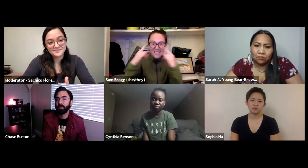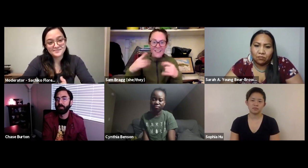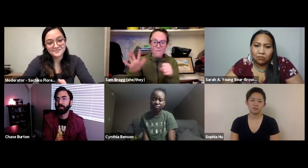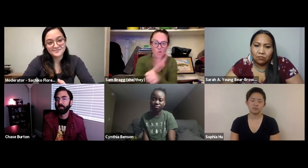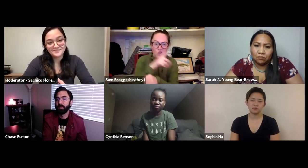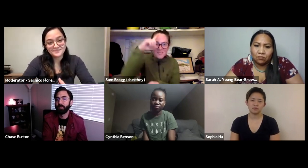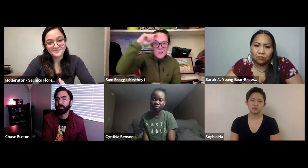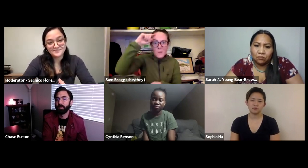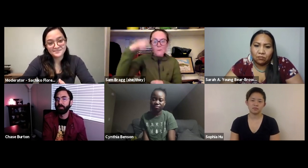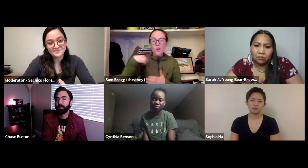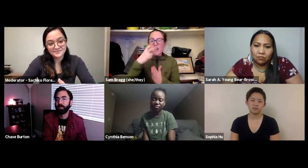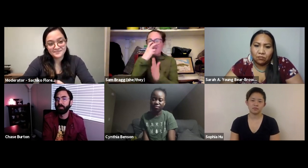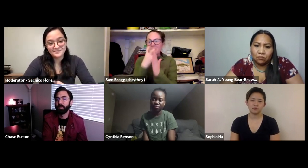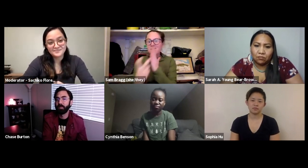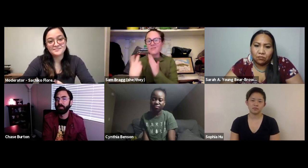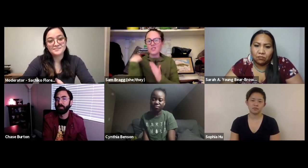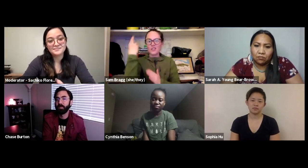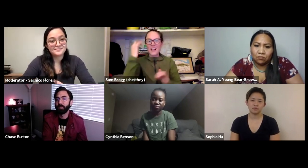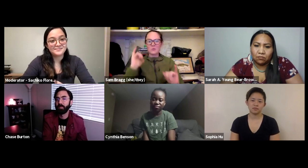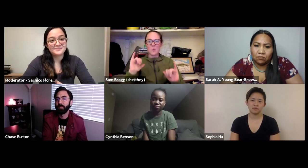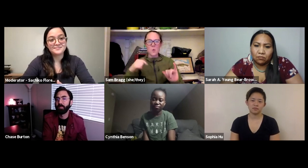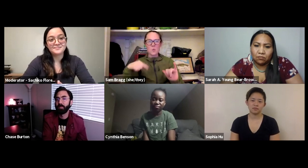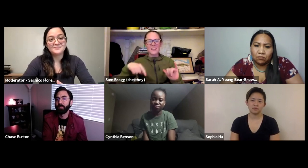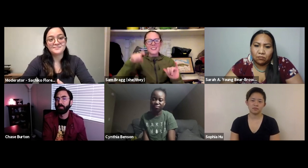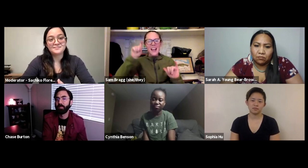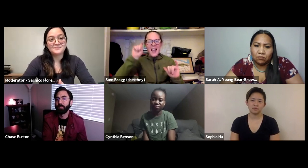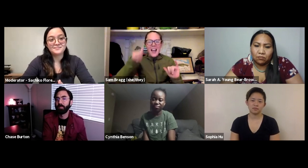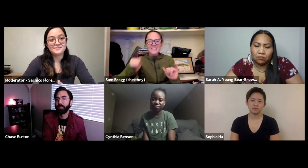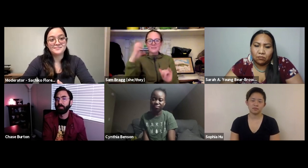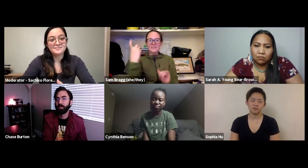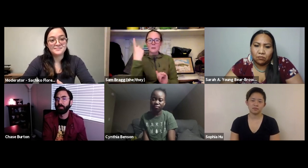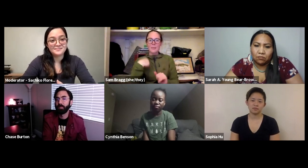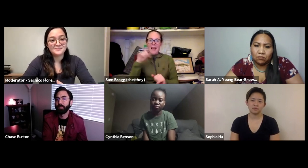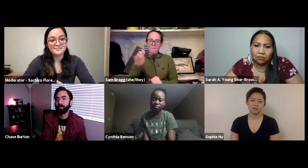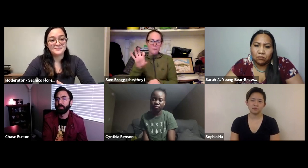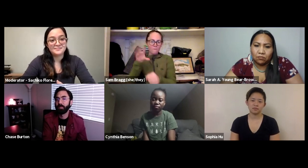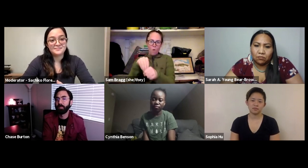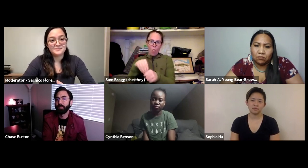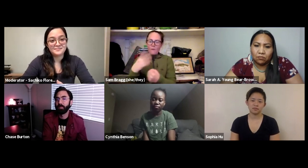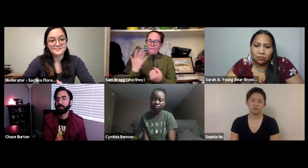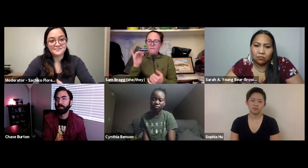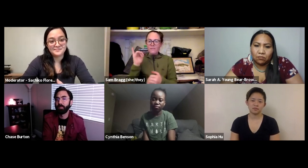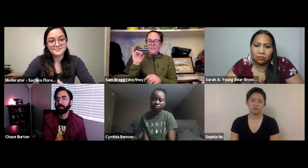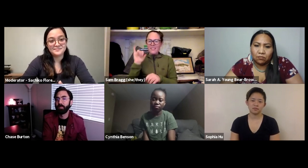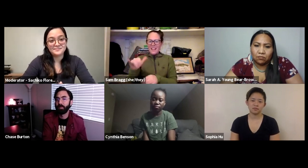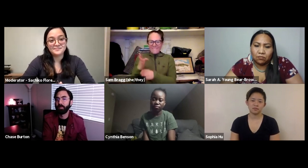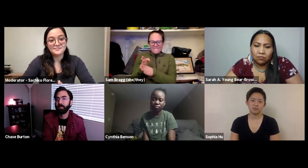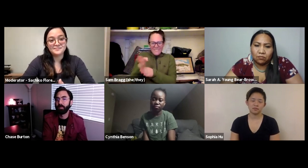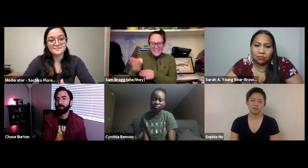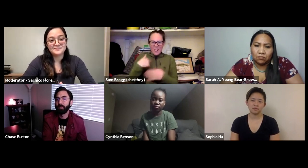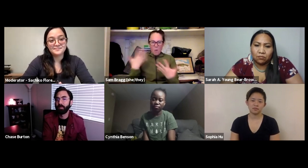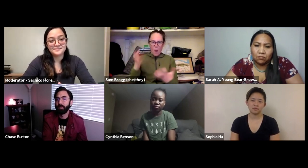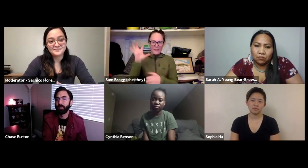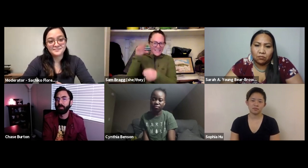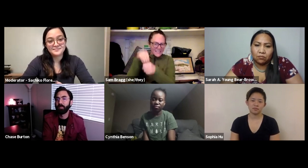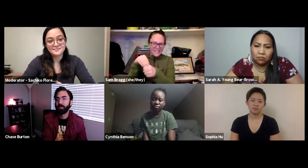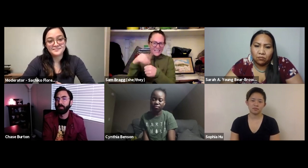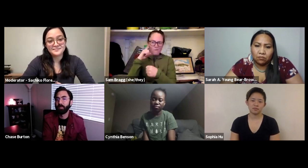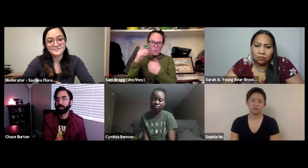lived in a tent for a entire summer and I just thought to myself that this has to be